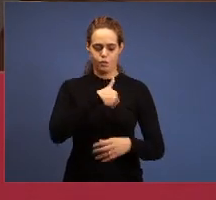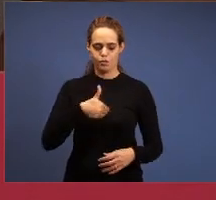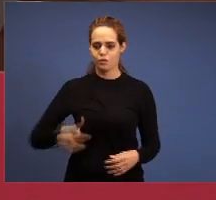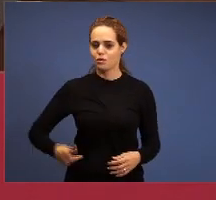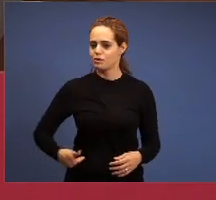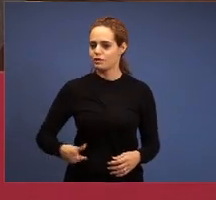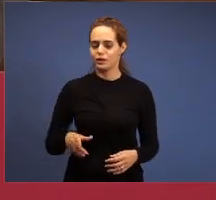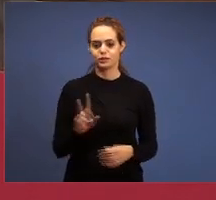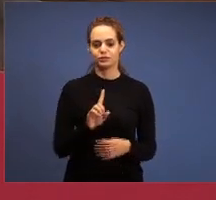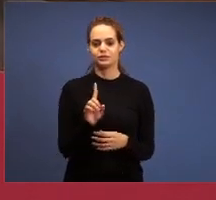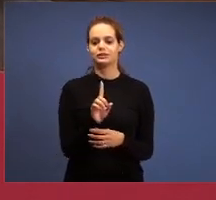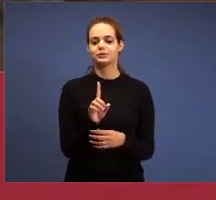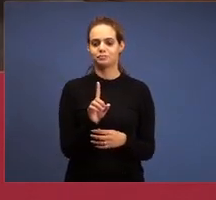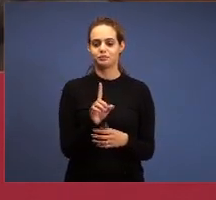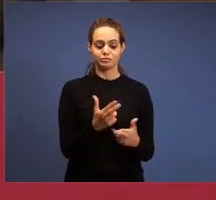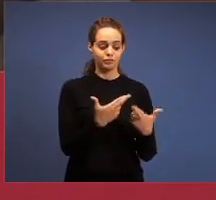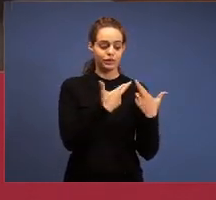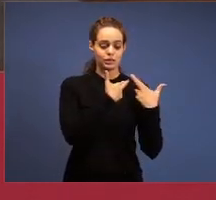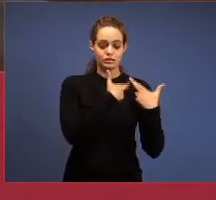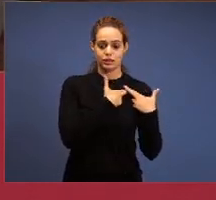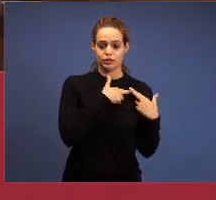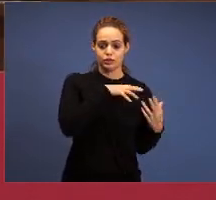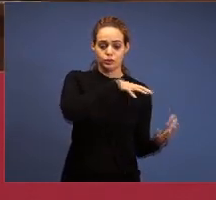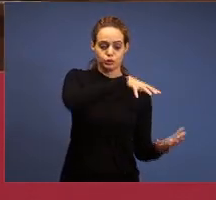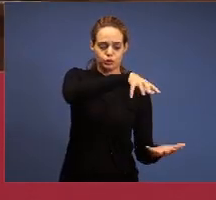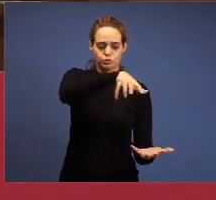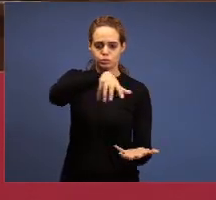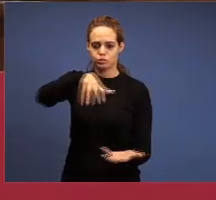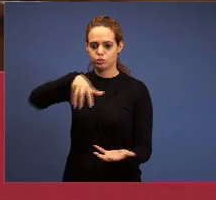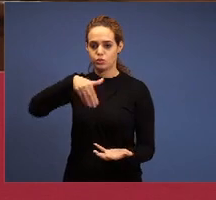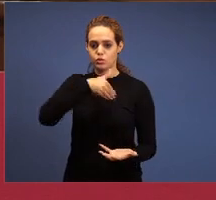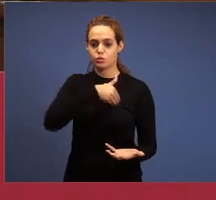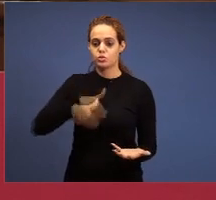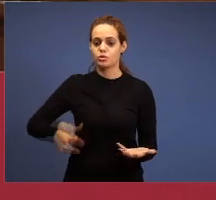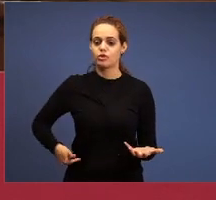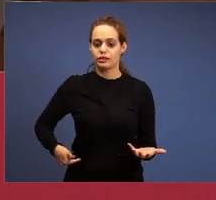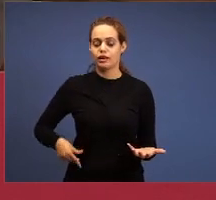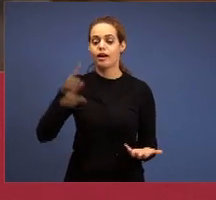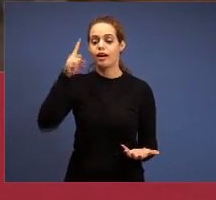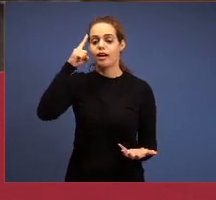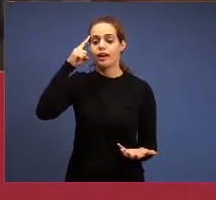with the responsibility to rule the world, because the idea was that the millennium would be